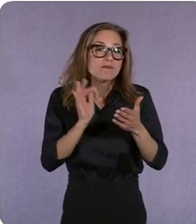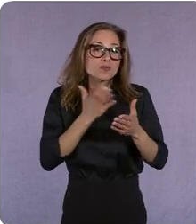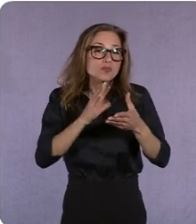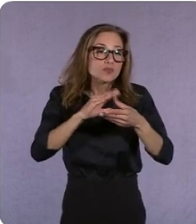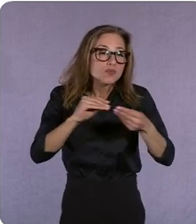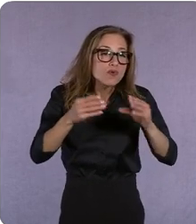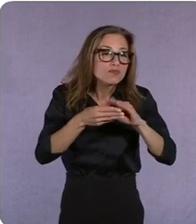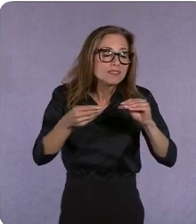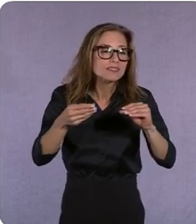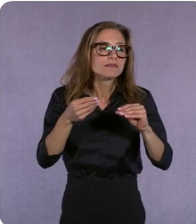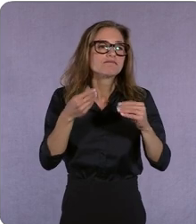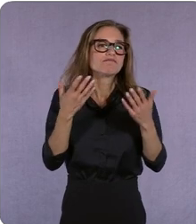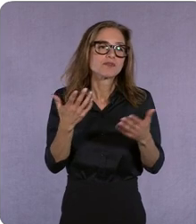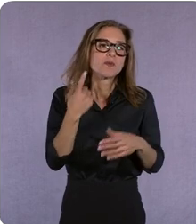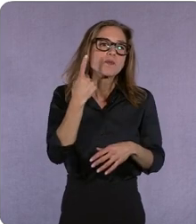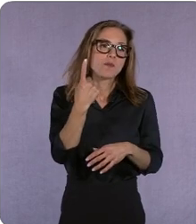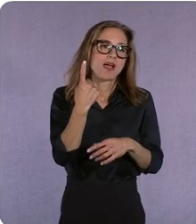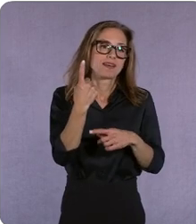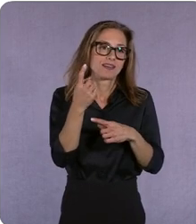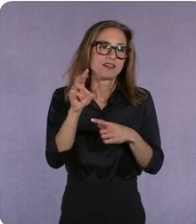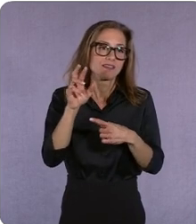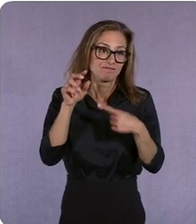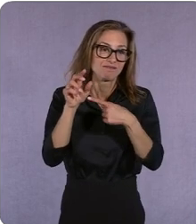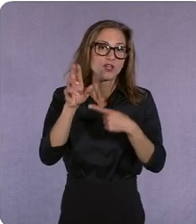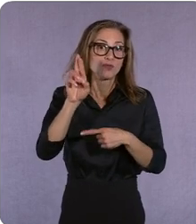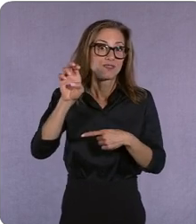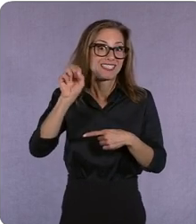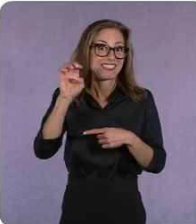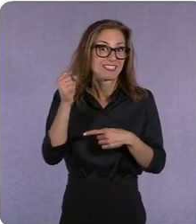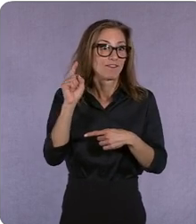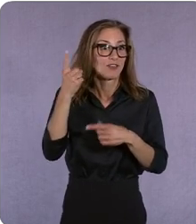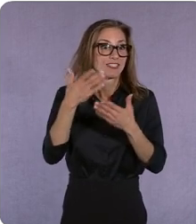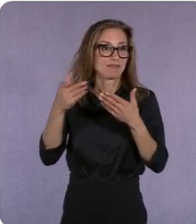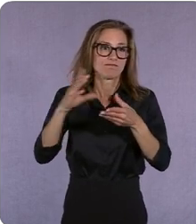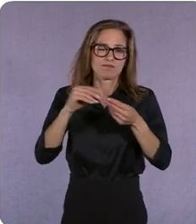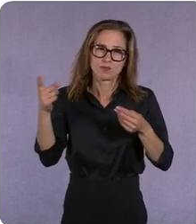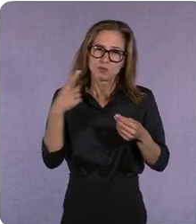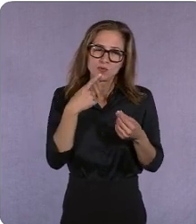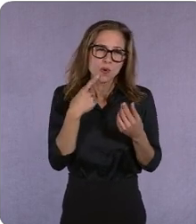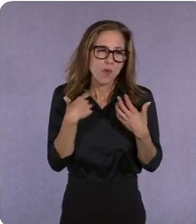reese's first um things we talked about she said i want to be able to sit with a creator and hear a